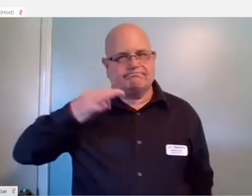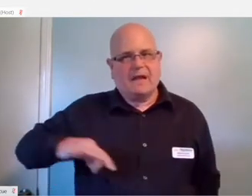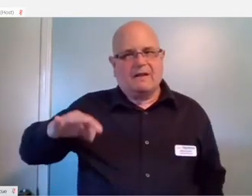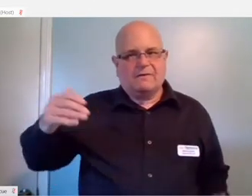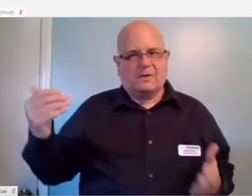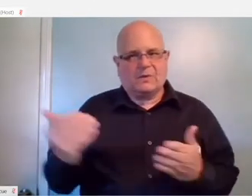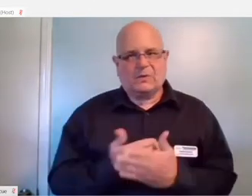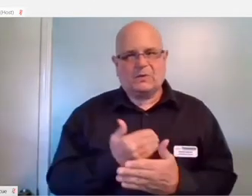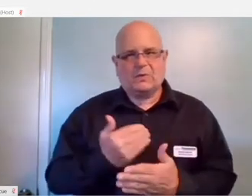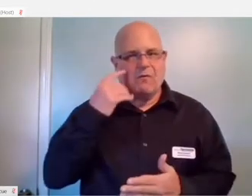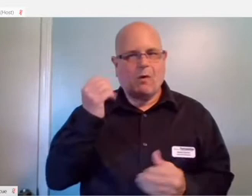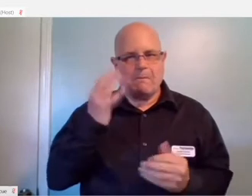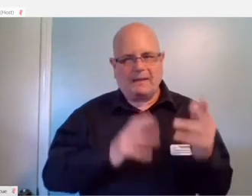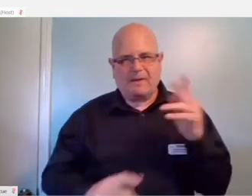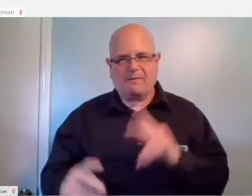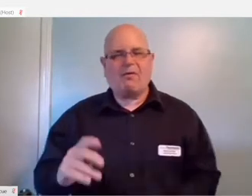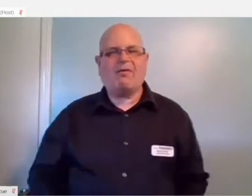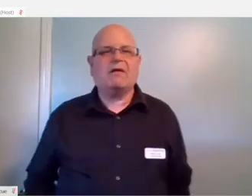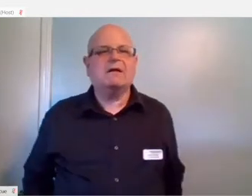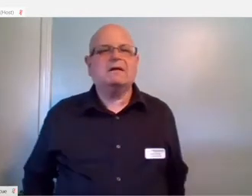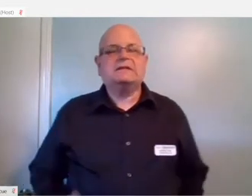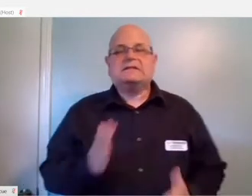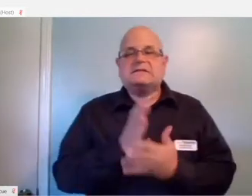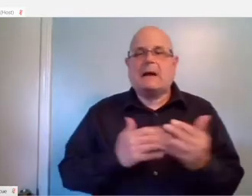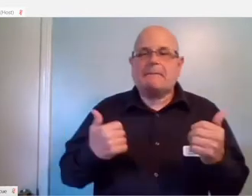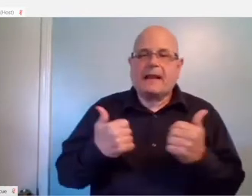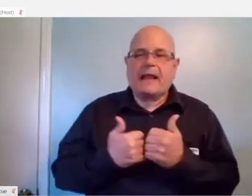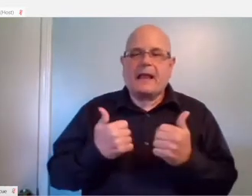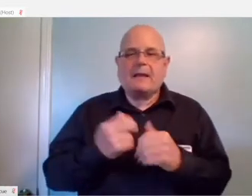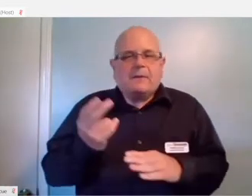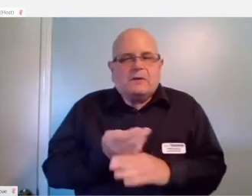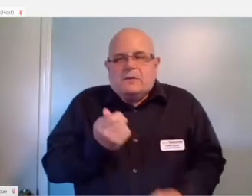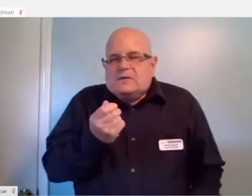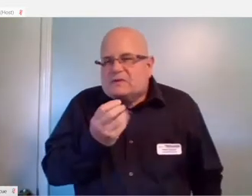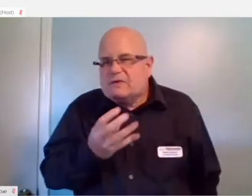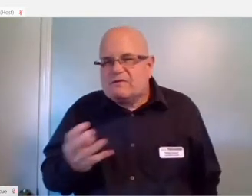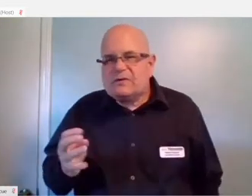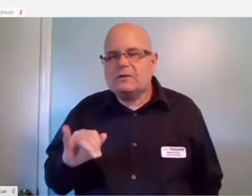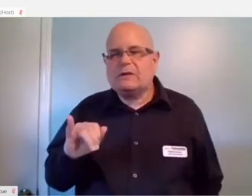beneficial for many people. There are some games that they only use a few of the different inputs and for someone